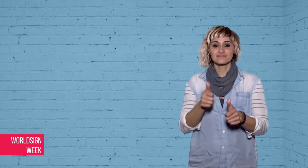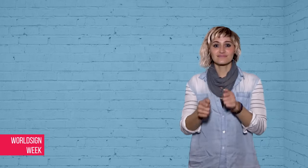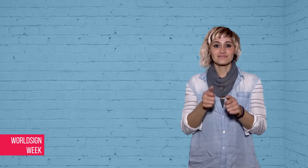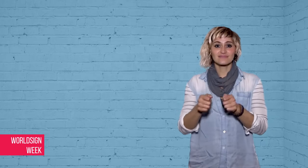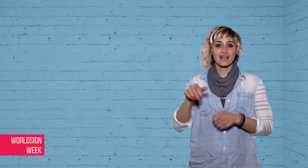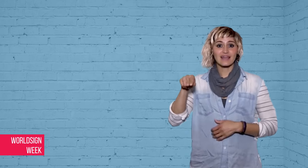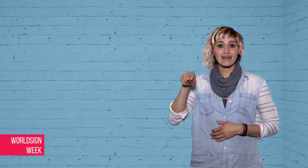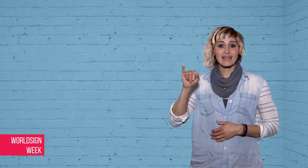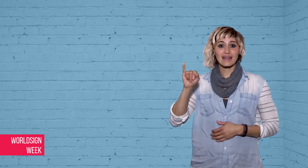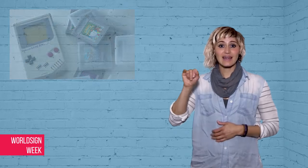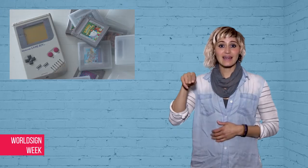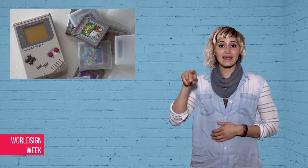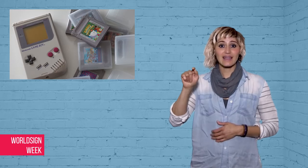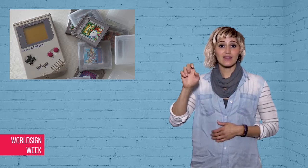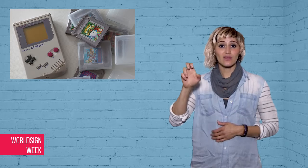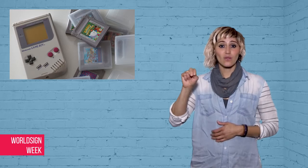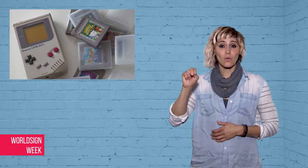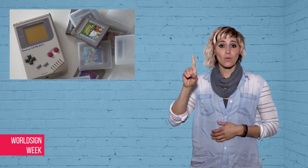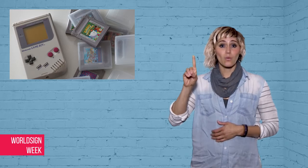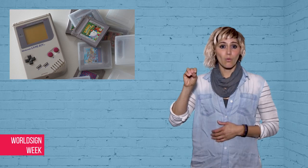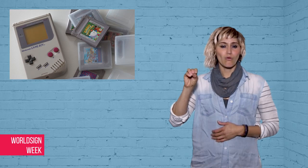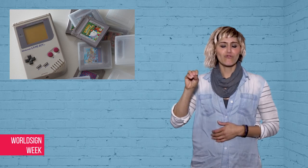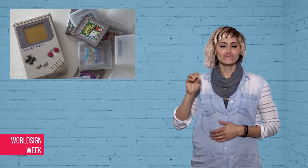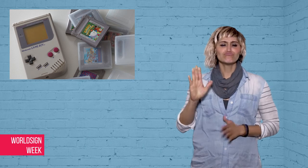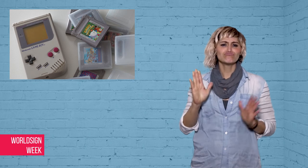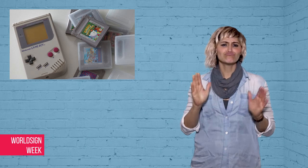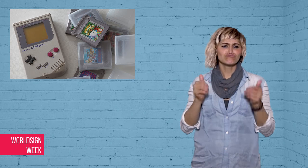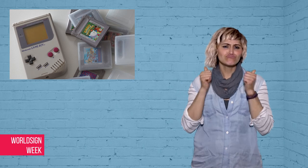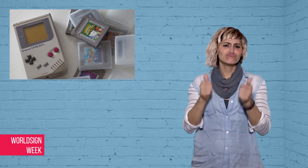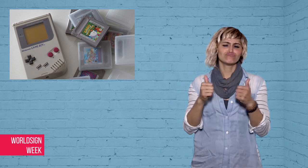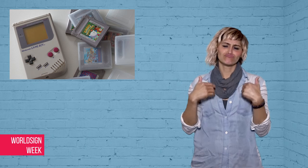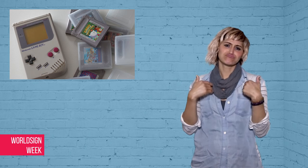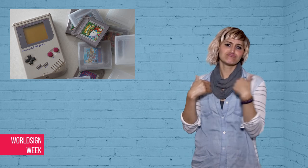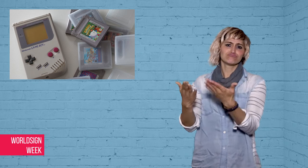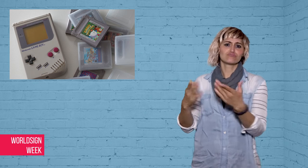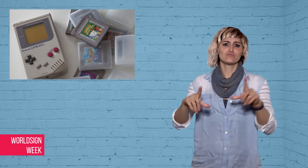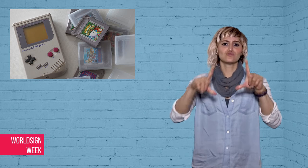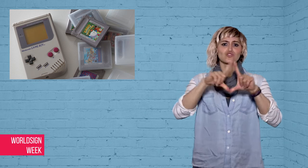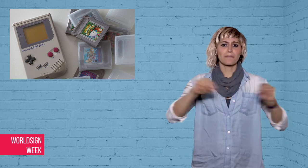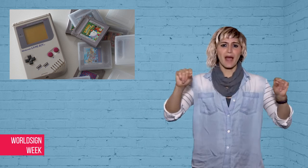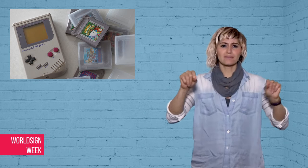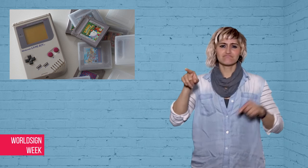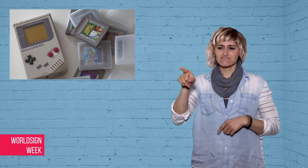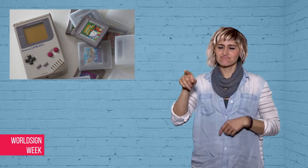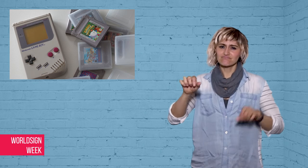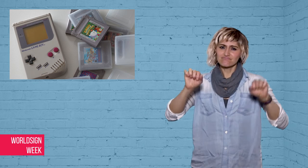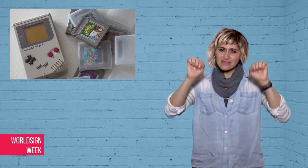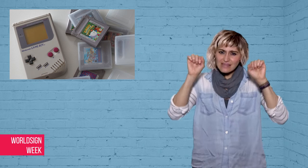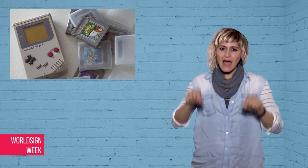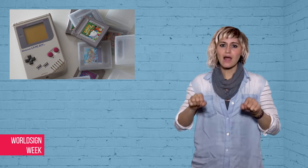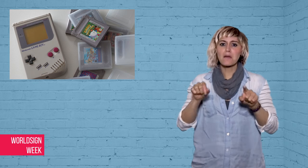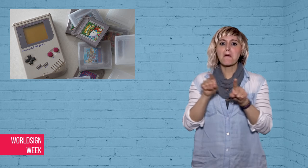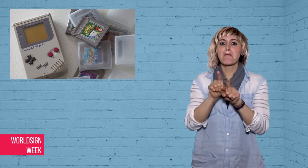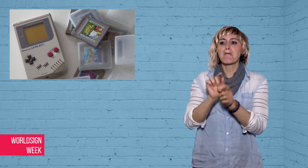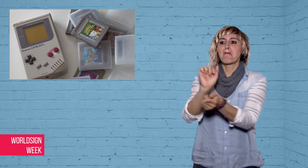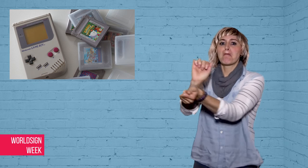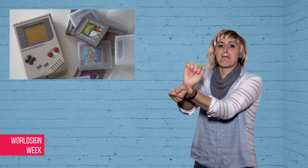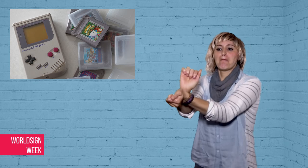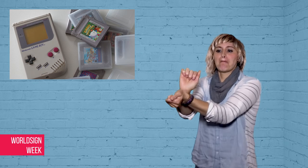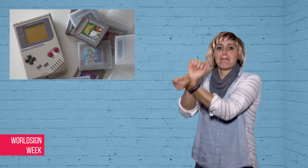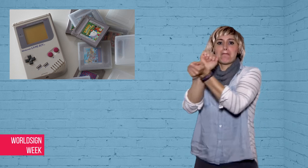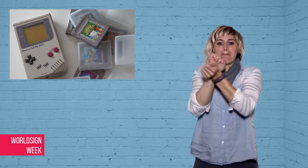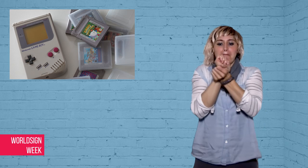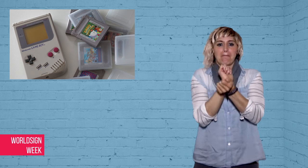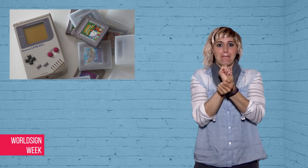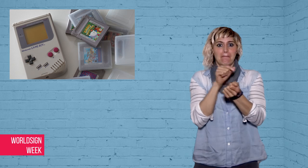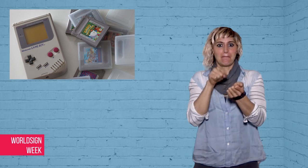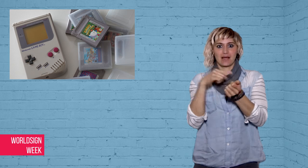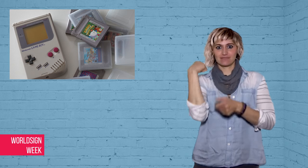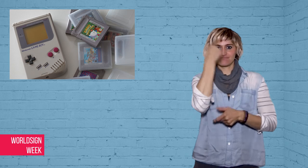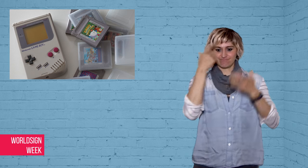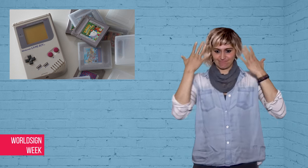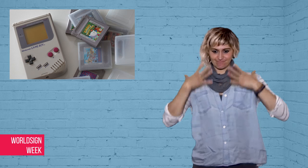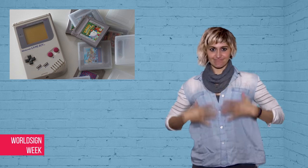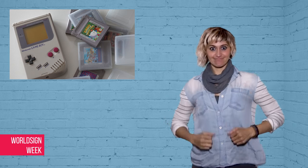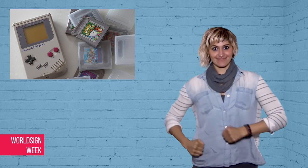Nintendo allowed Japan to borrow Mario for the